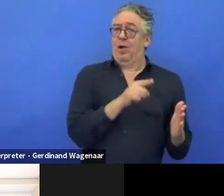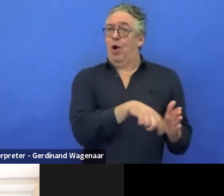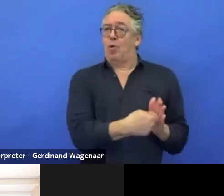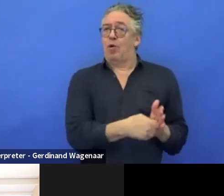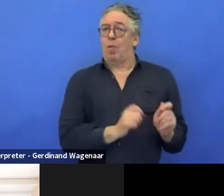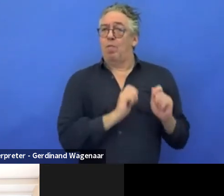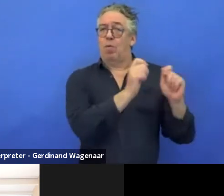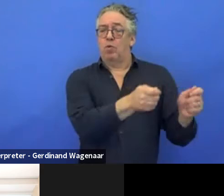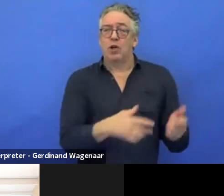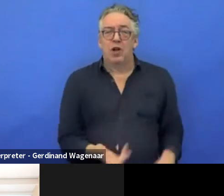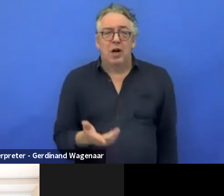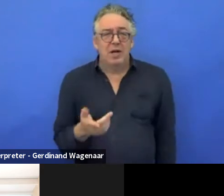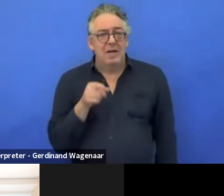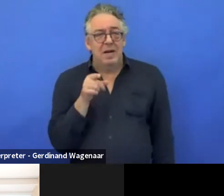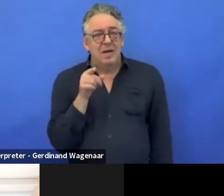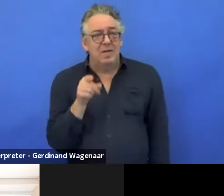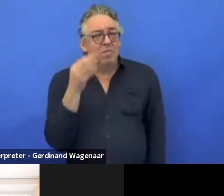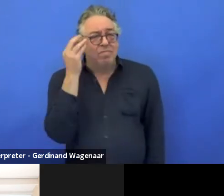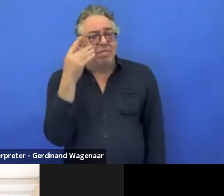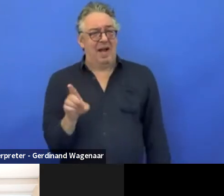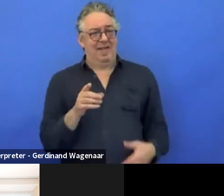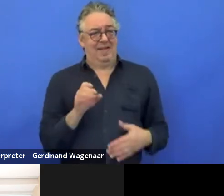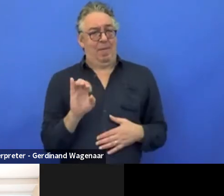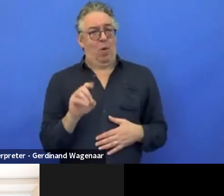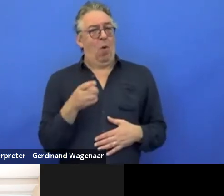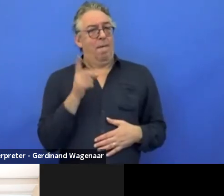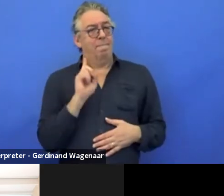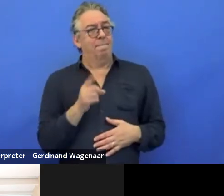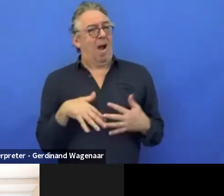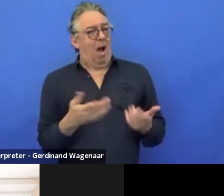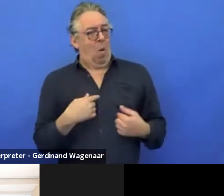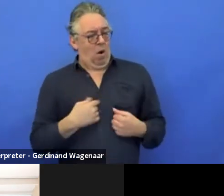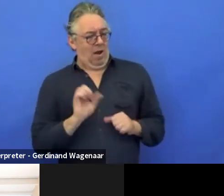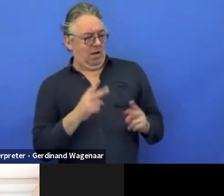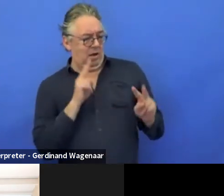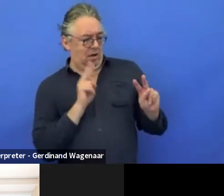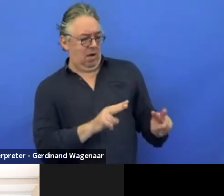that a DPO should ask to evaluate if a proposal is good or not?